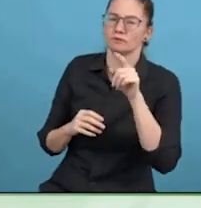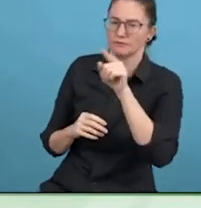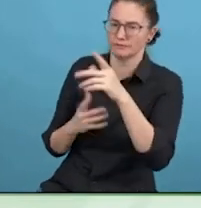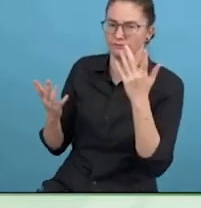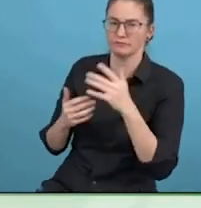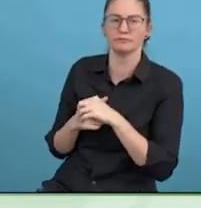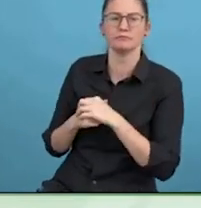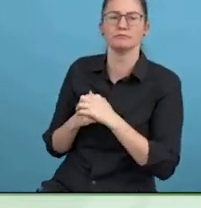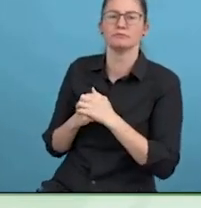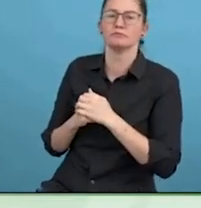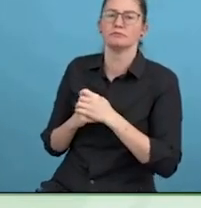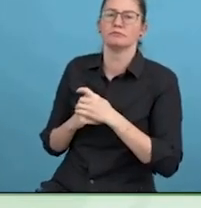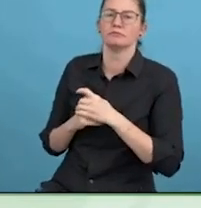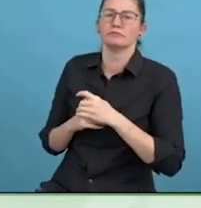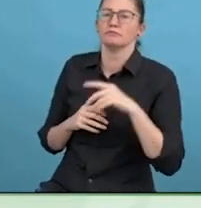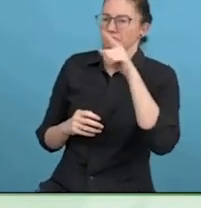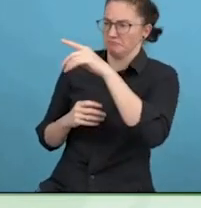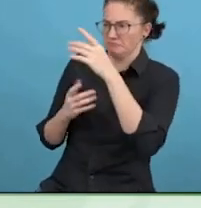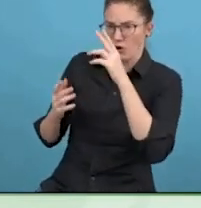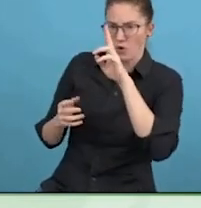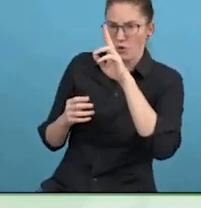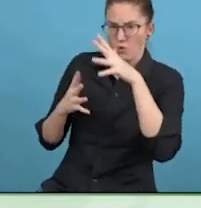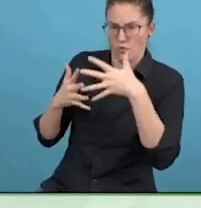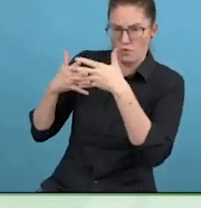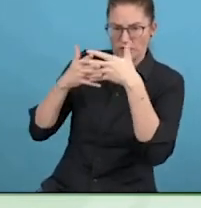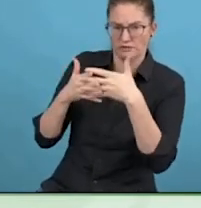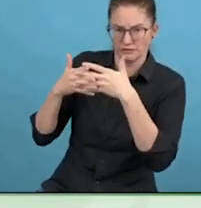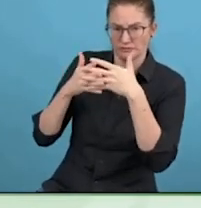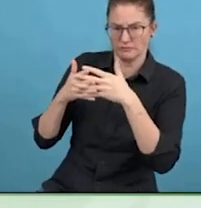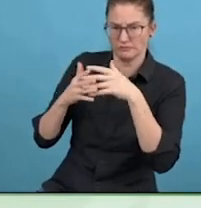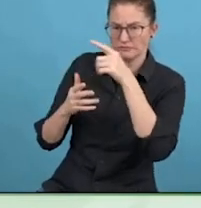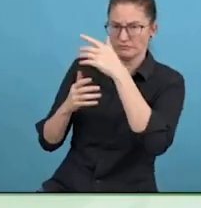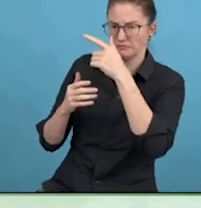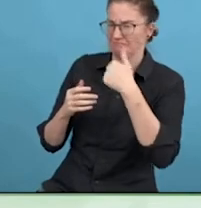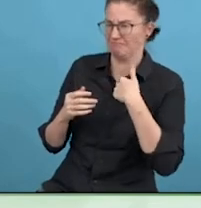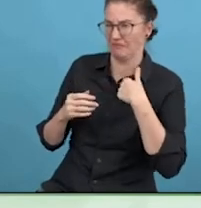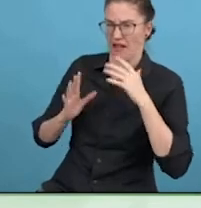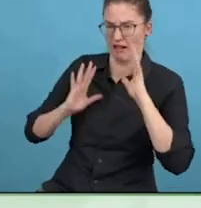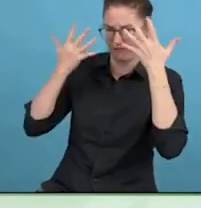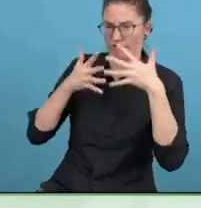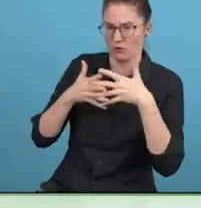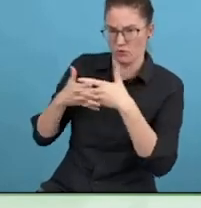result of Long COVID. That is a major question.